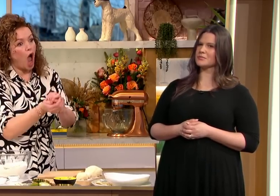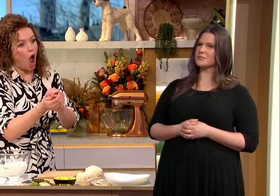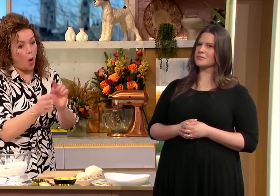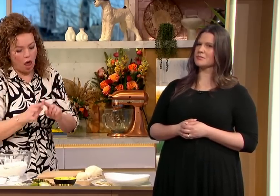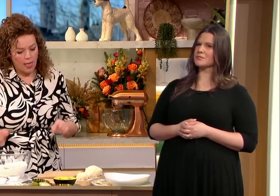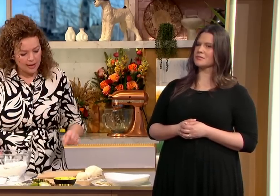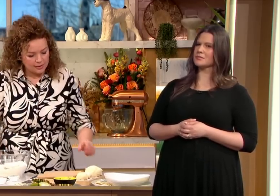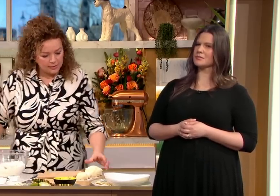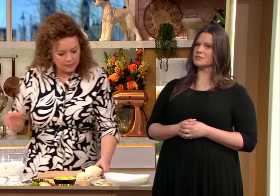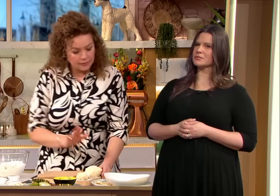and you make it into a dough